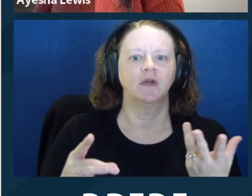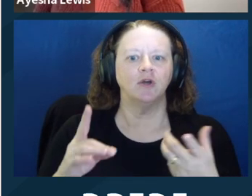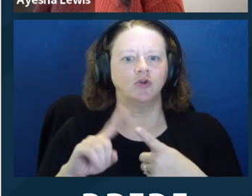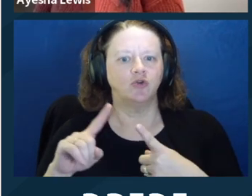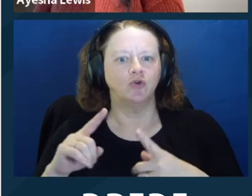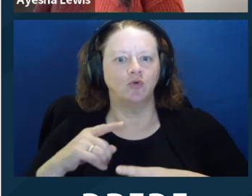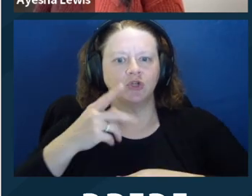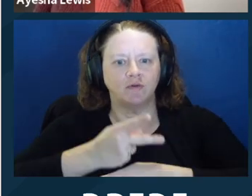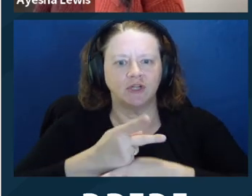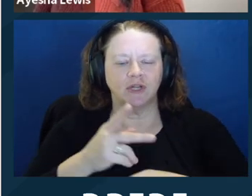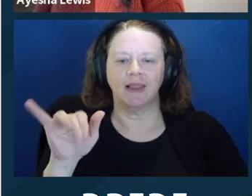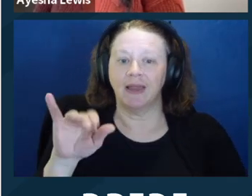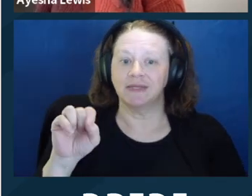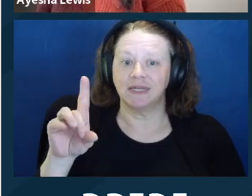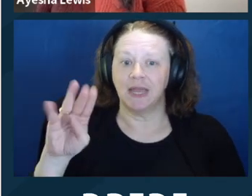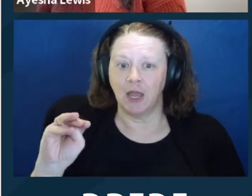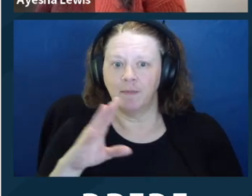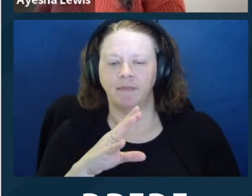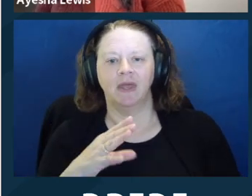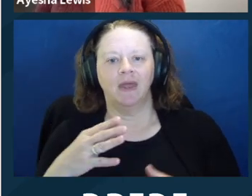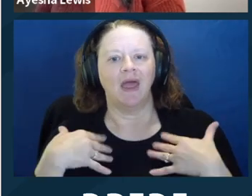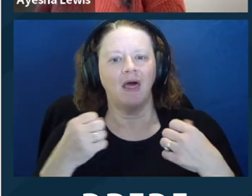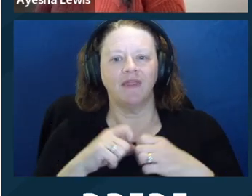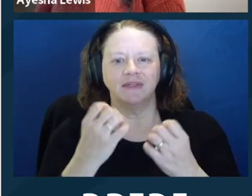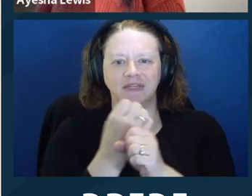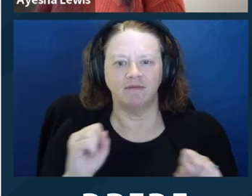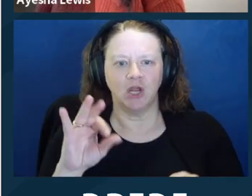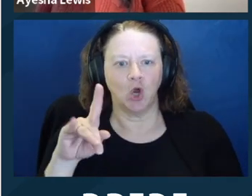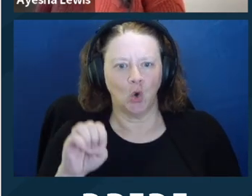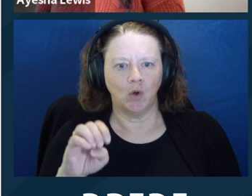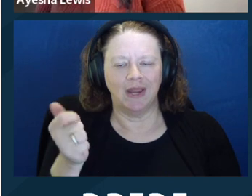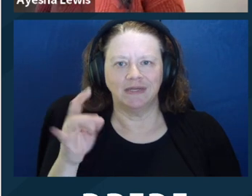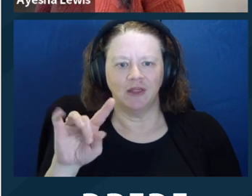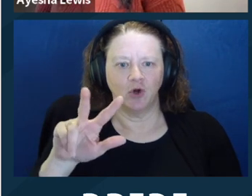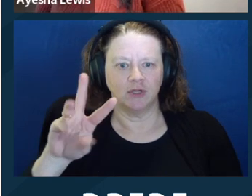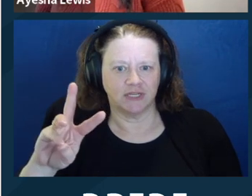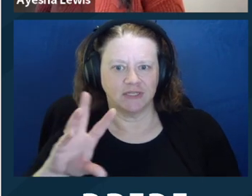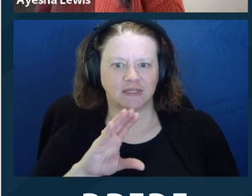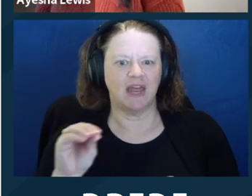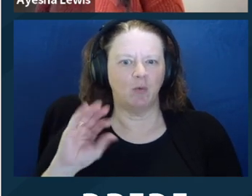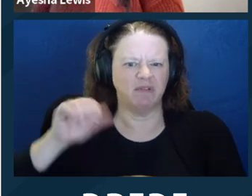points in the conservatorship process, including petition and annual review.